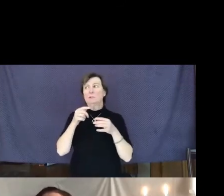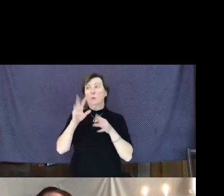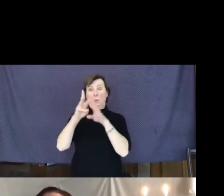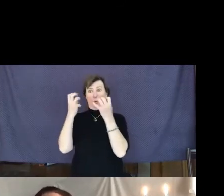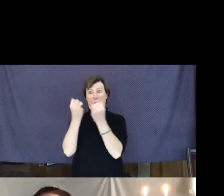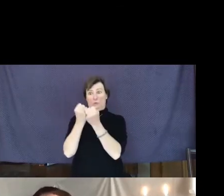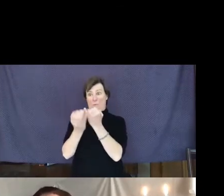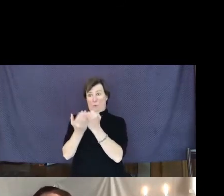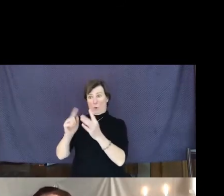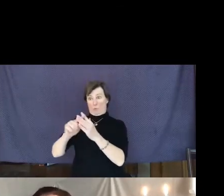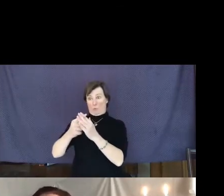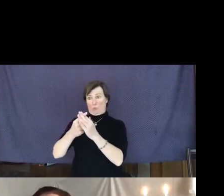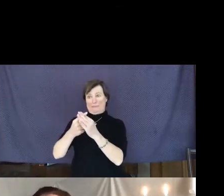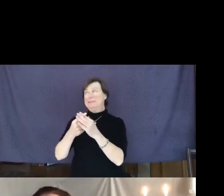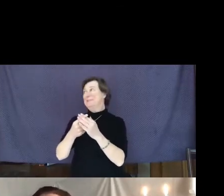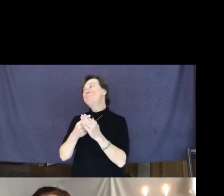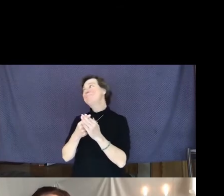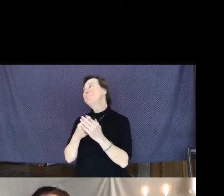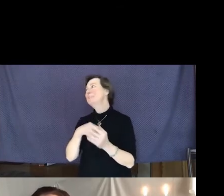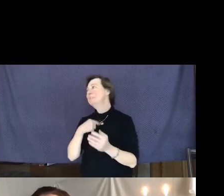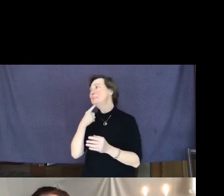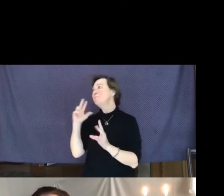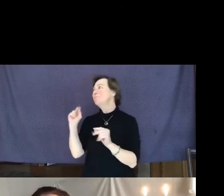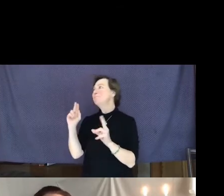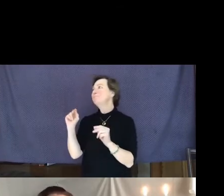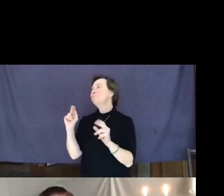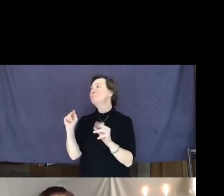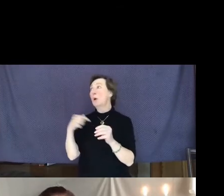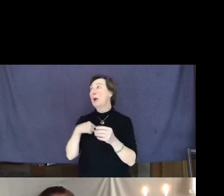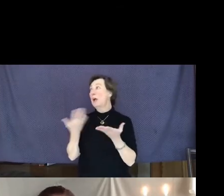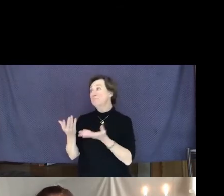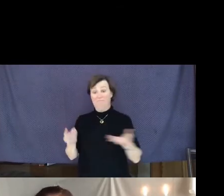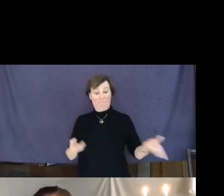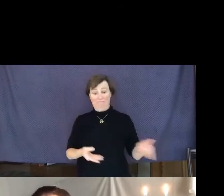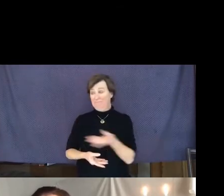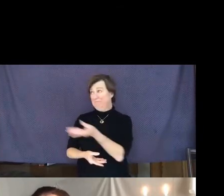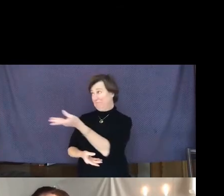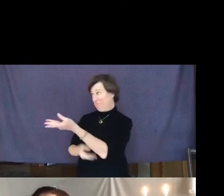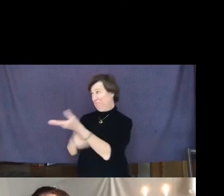I explained no, there wasn't, and I offered some of my leftover lunch,